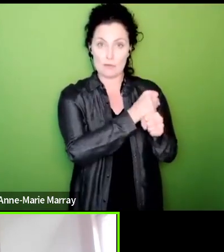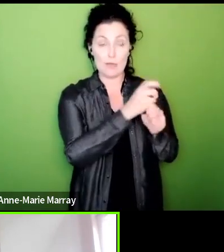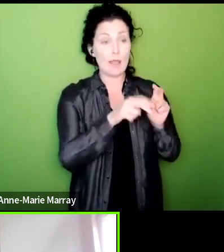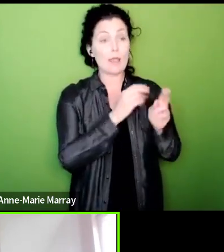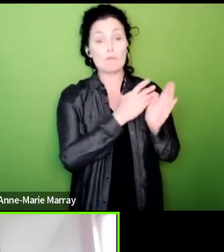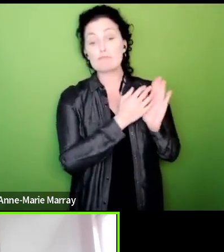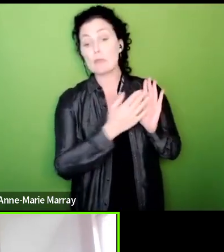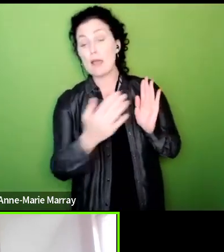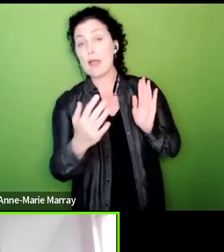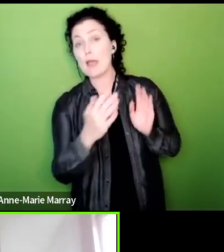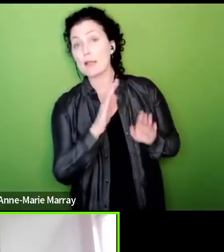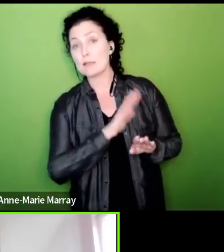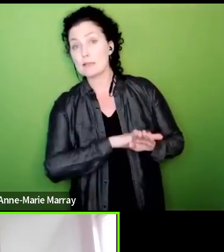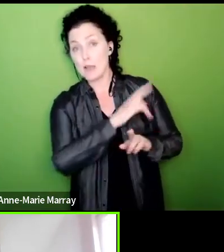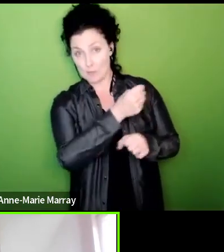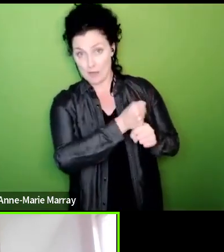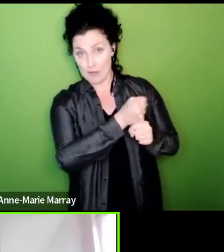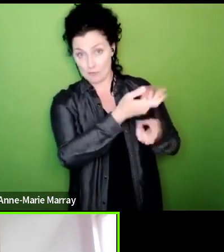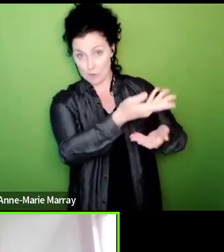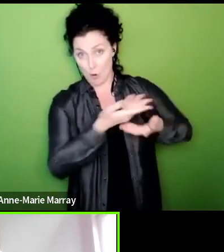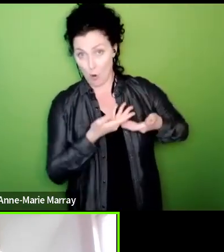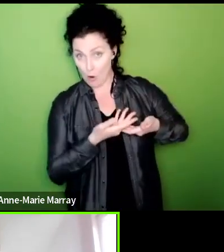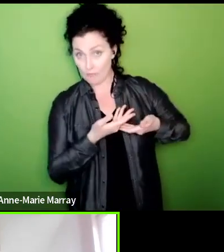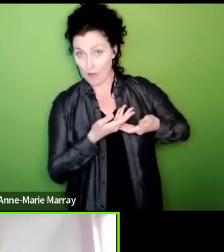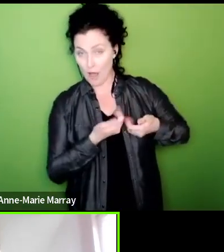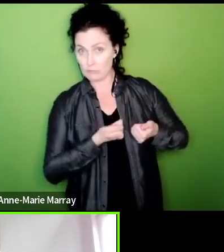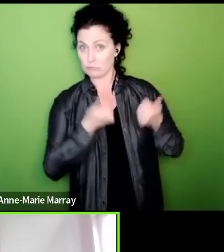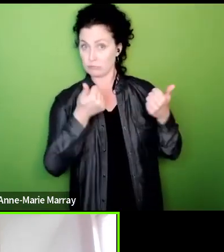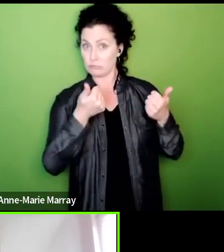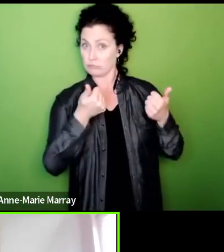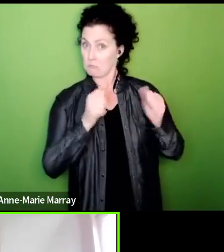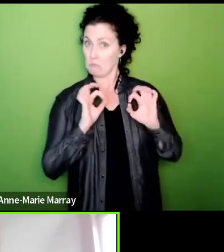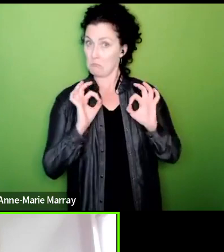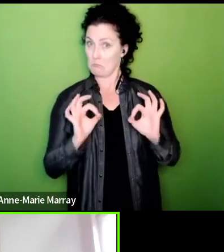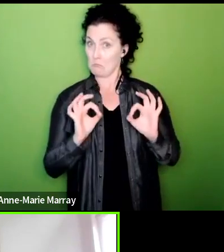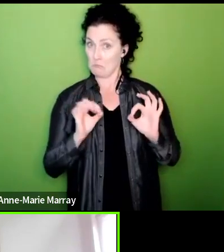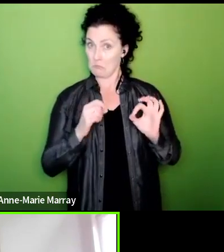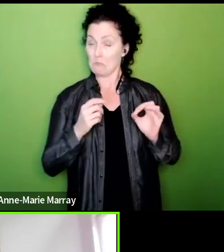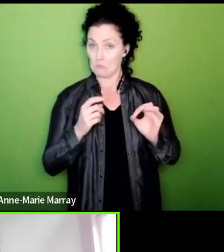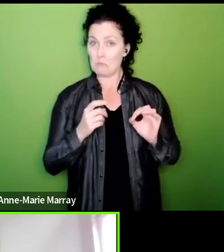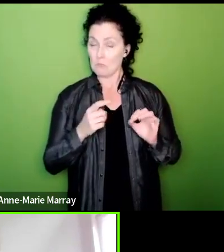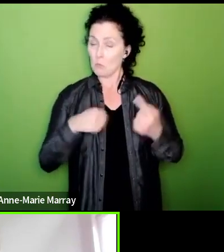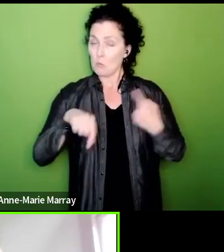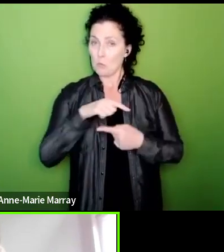the government that are significant I can assure people that the NEC will consider them and if the